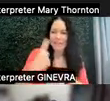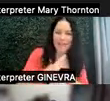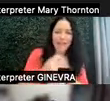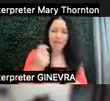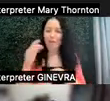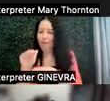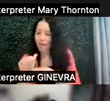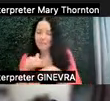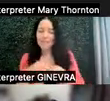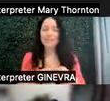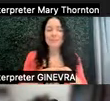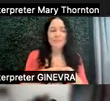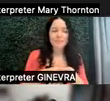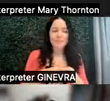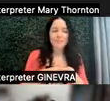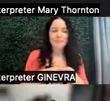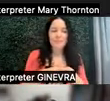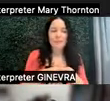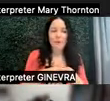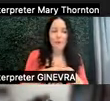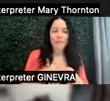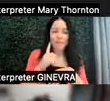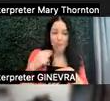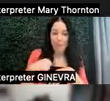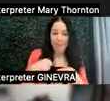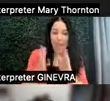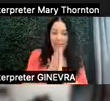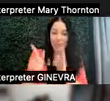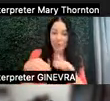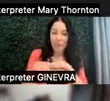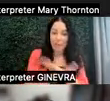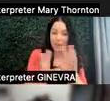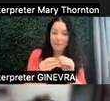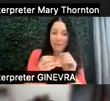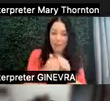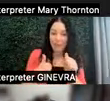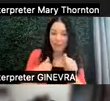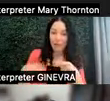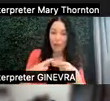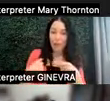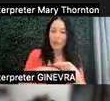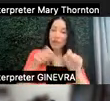Or of me asking you to come in and meet with me, when we could do this over email.